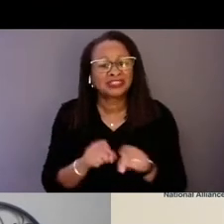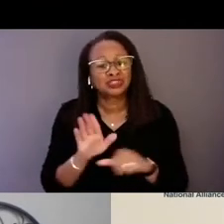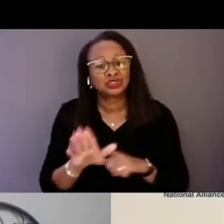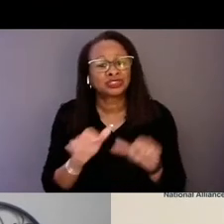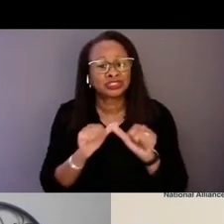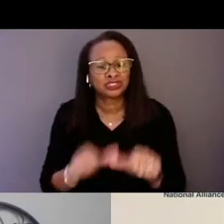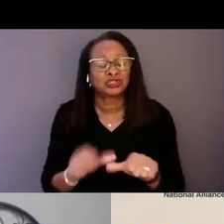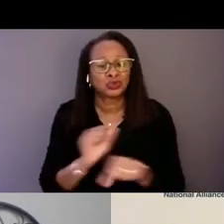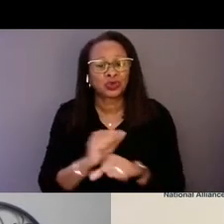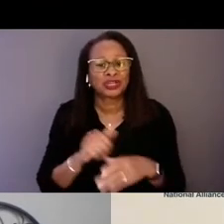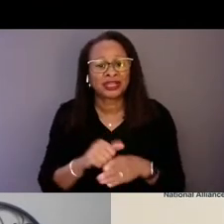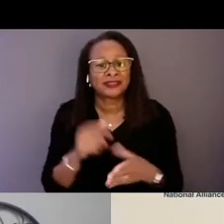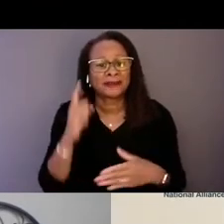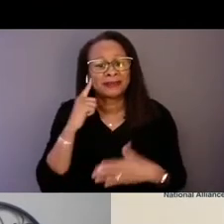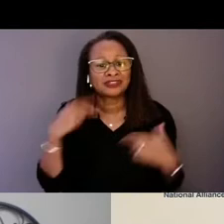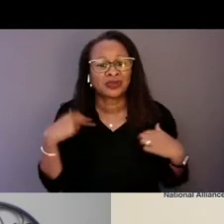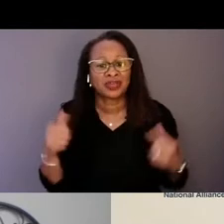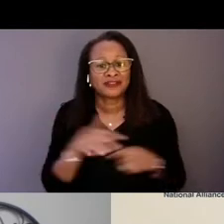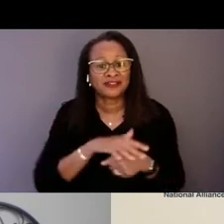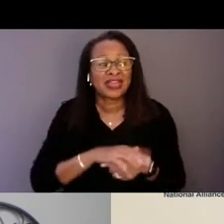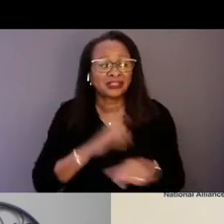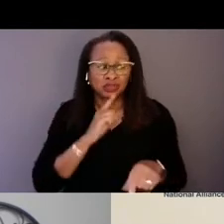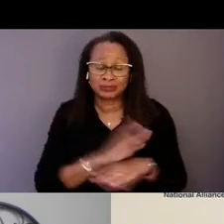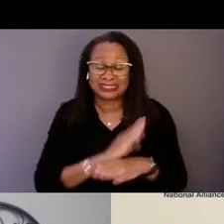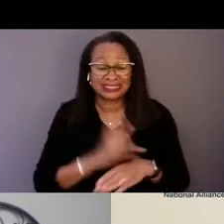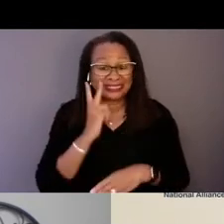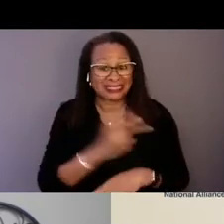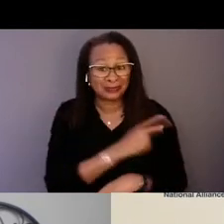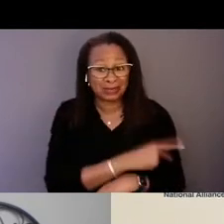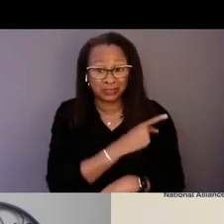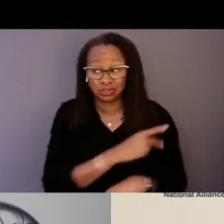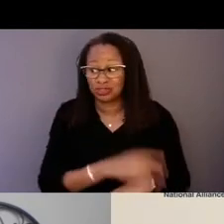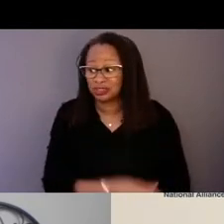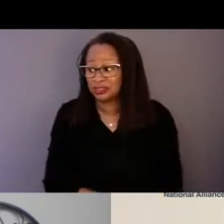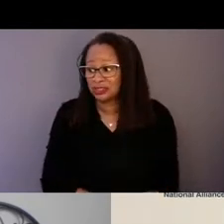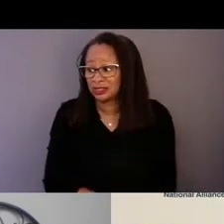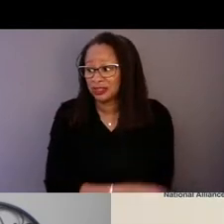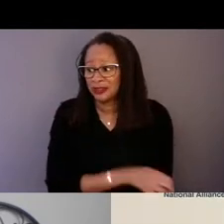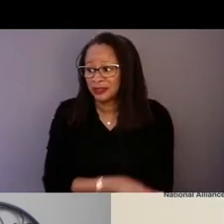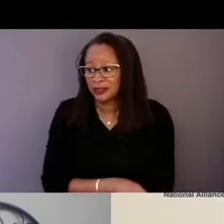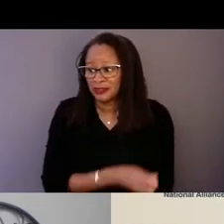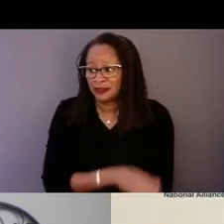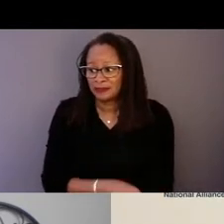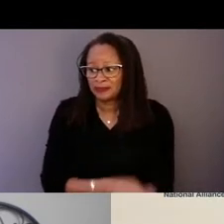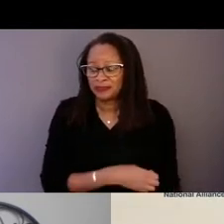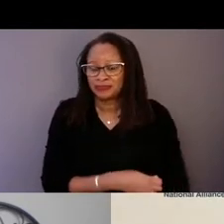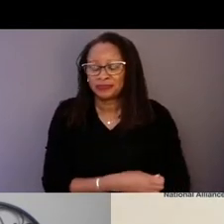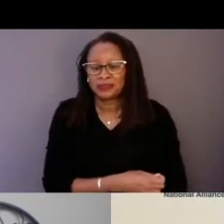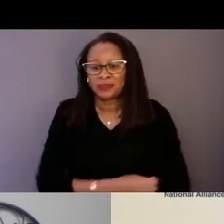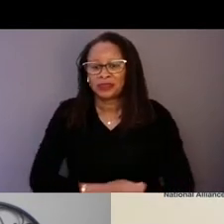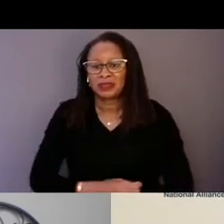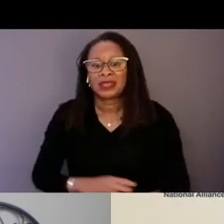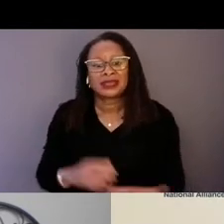and actually seeing patients. This is noble work, it's hard work, and we appreciate what you're doing.